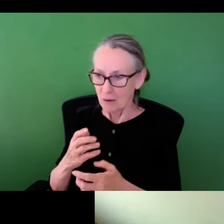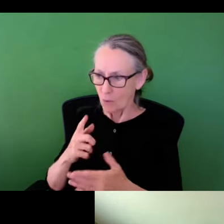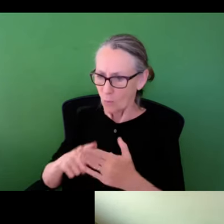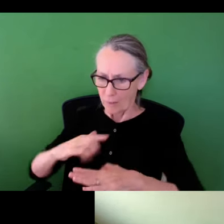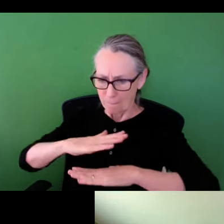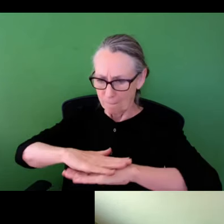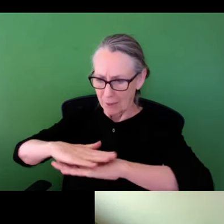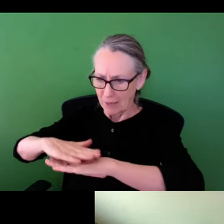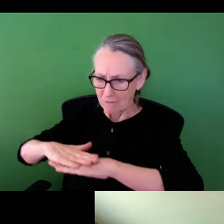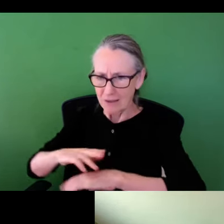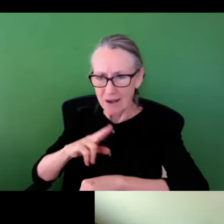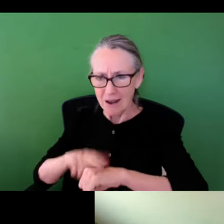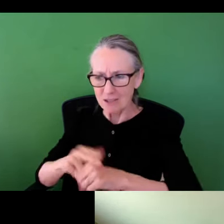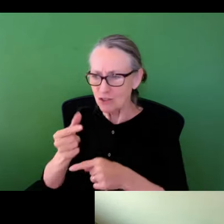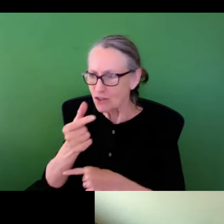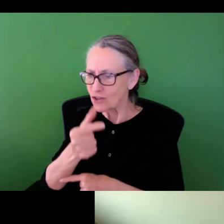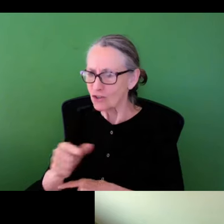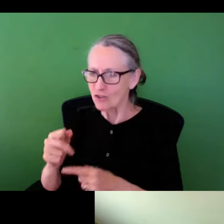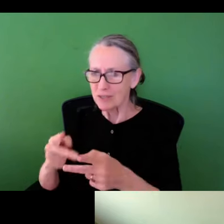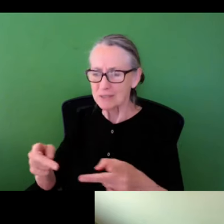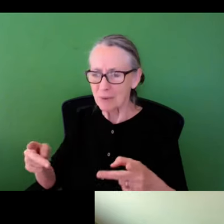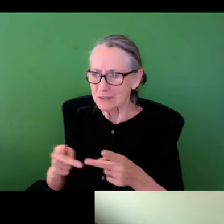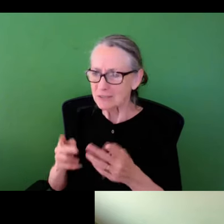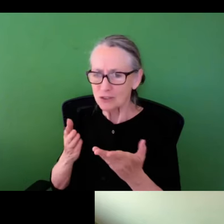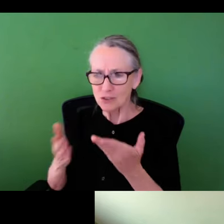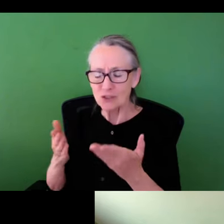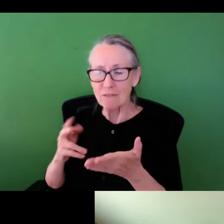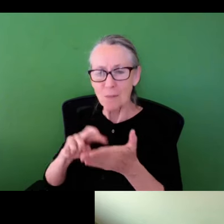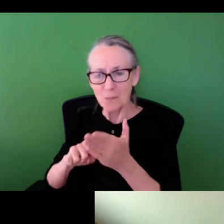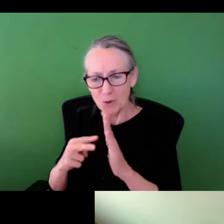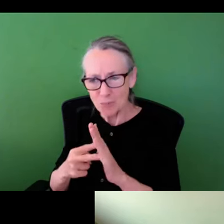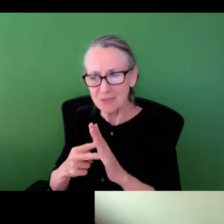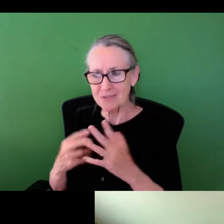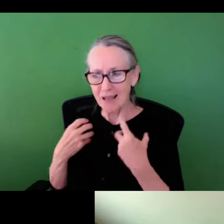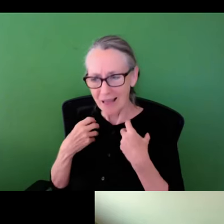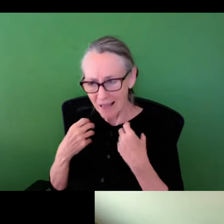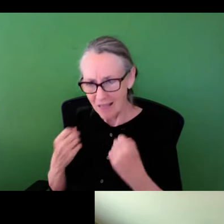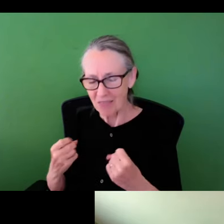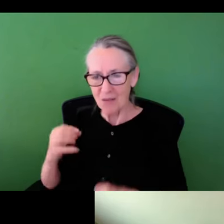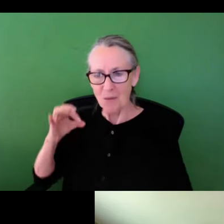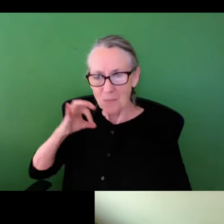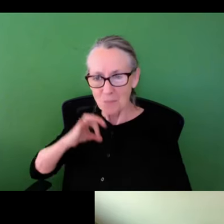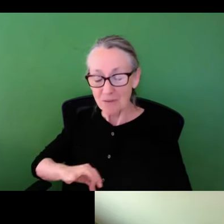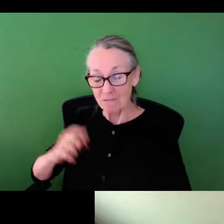. So now we recognize that the things that we paved over in terms of